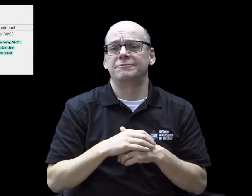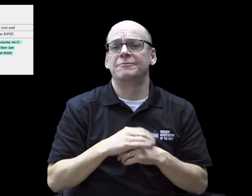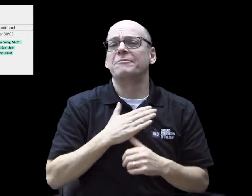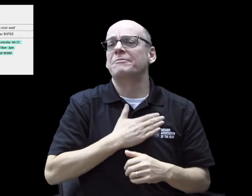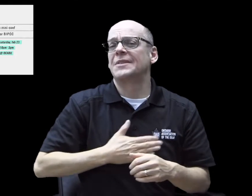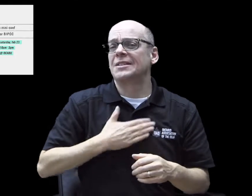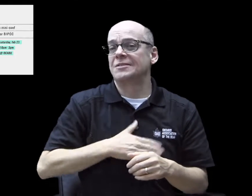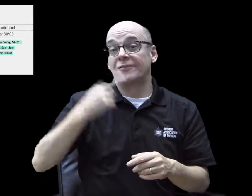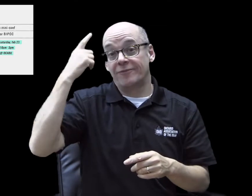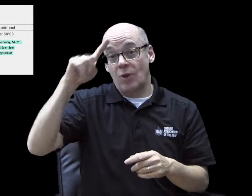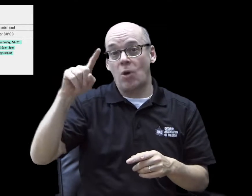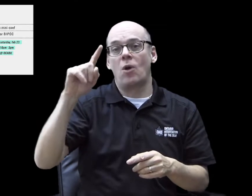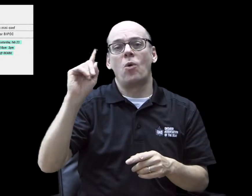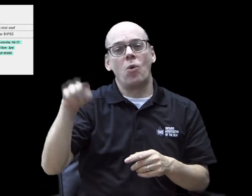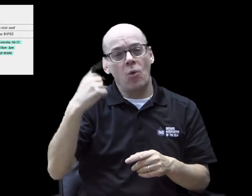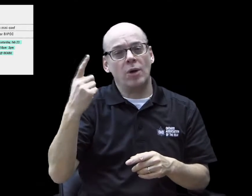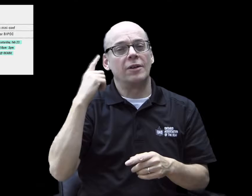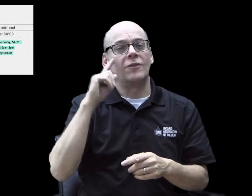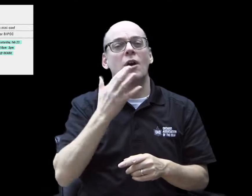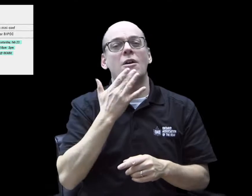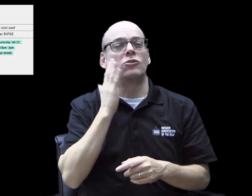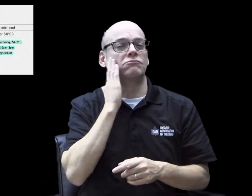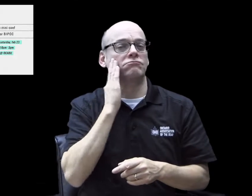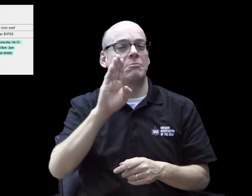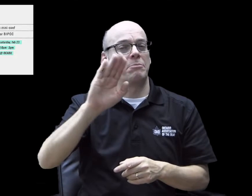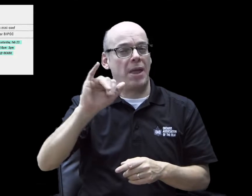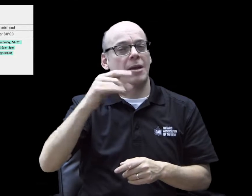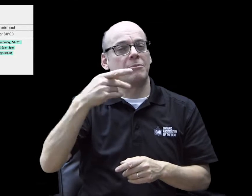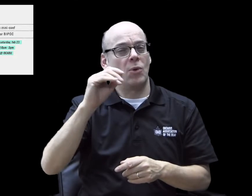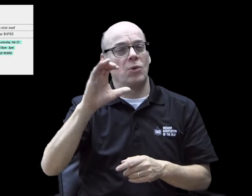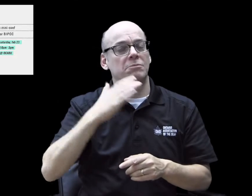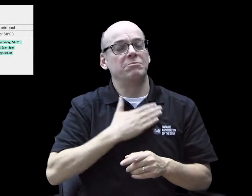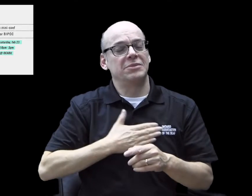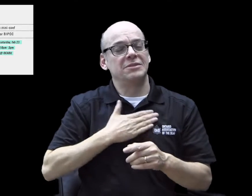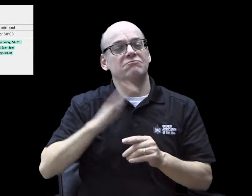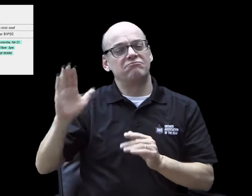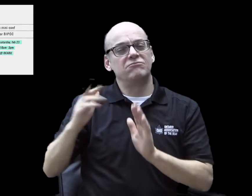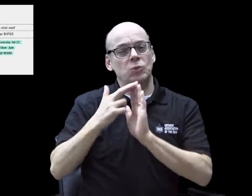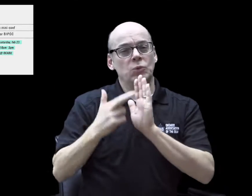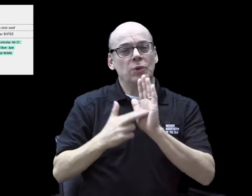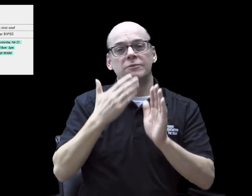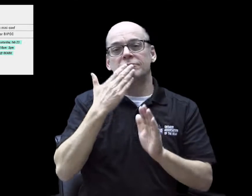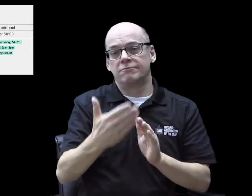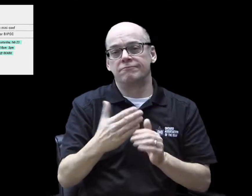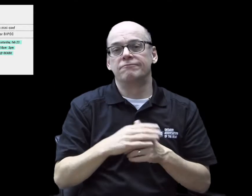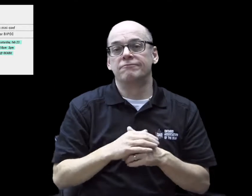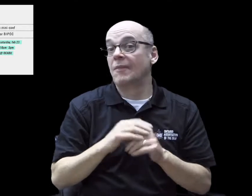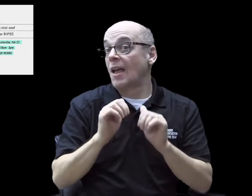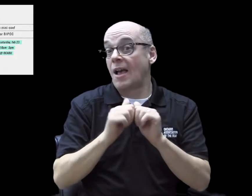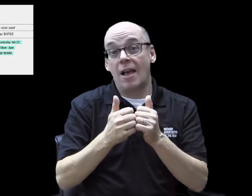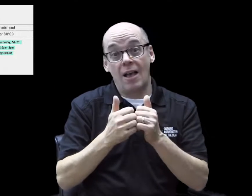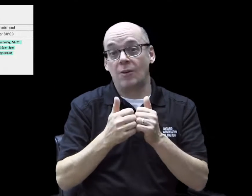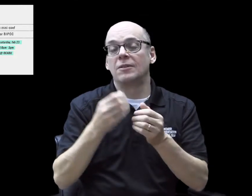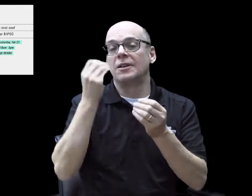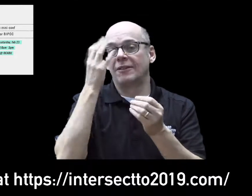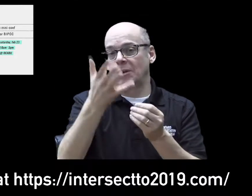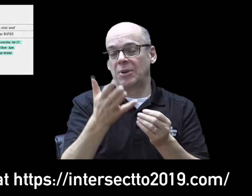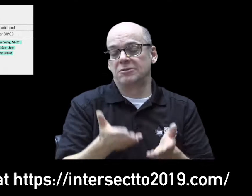Please register for this event only if you identify as BIPOC. Thanks. You can register at: